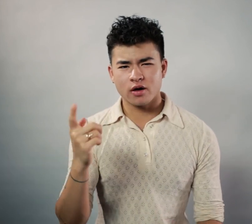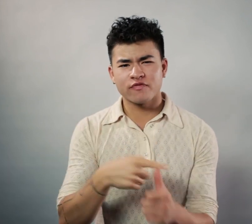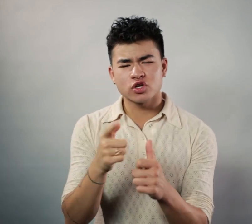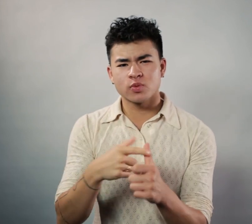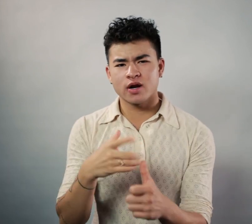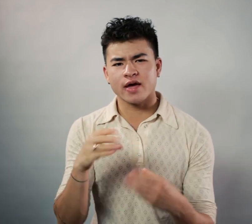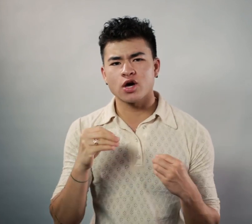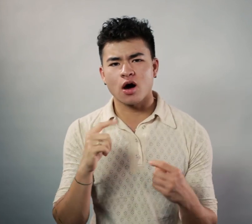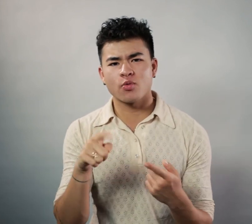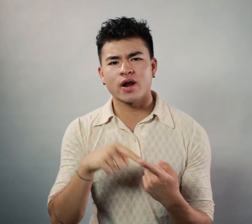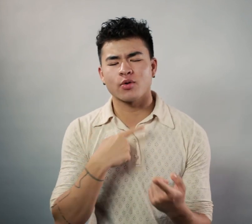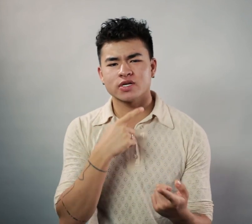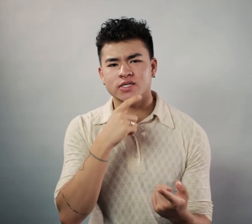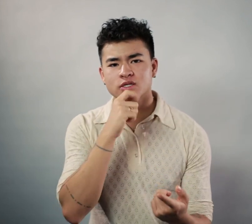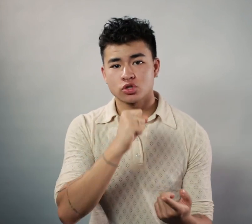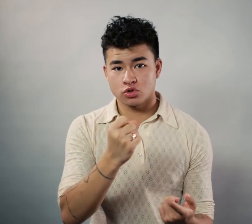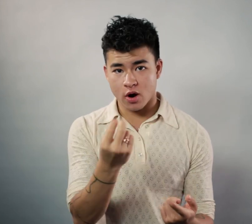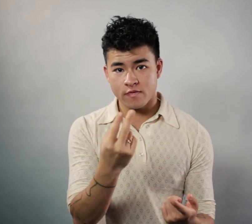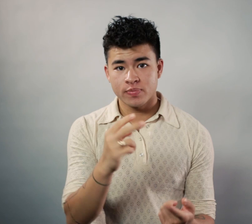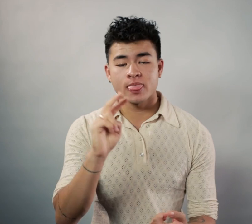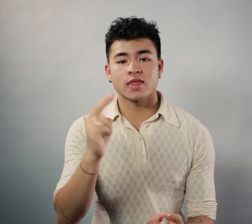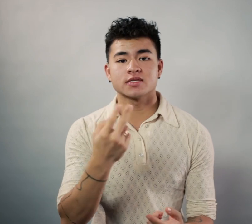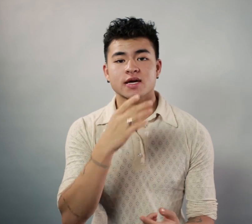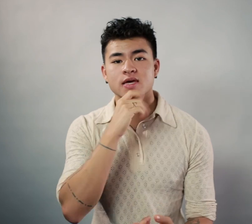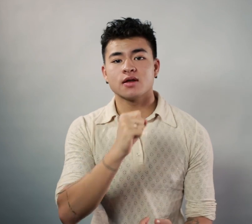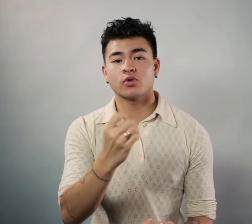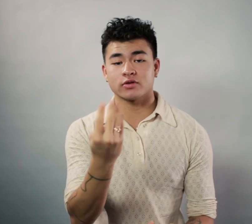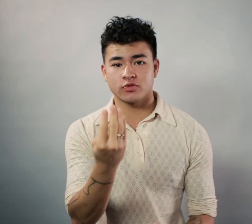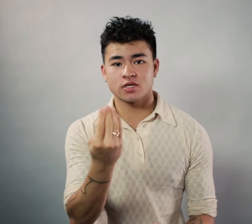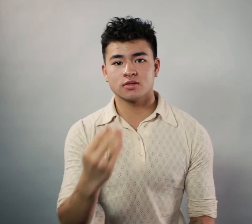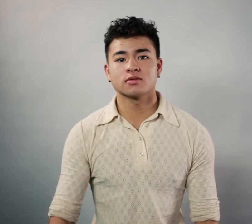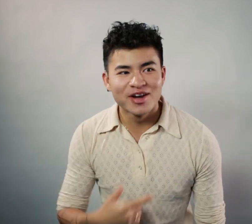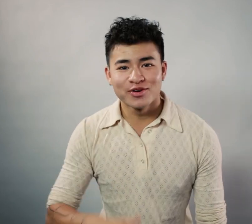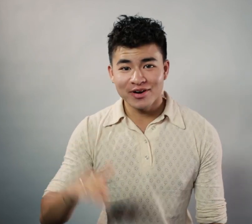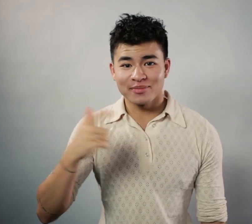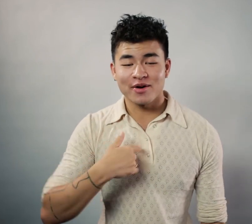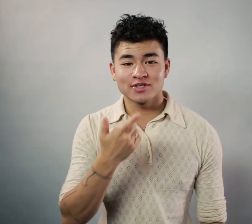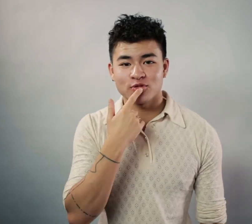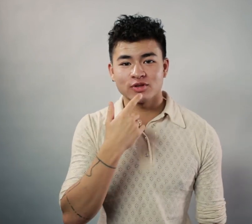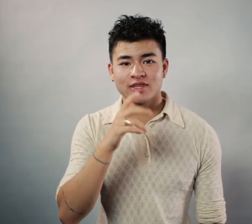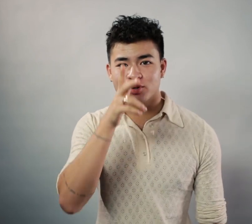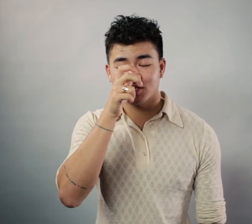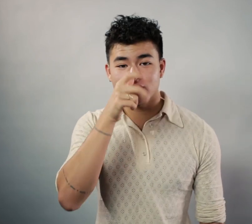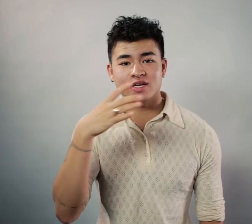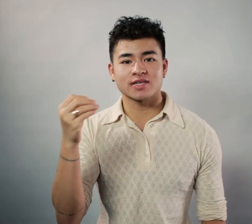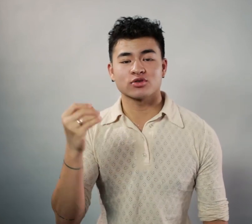The first one I got when I was 12 and the second when I was 14. Growing up I was told that there were these crickets